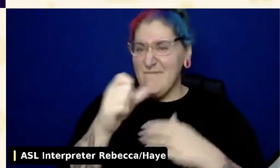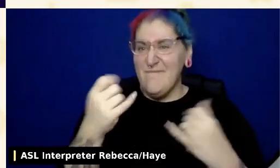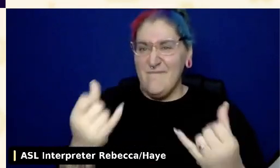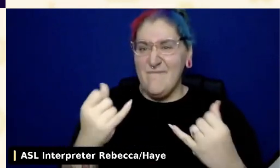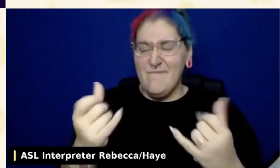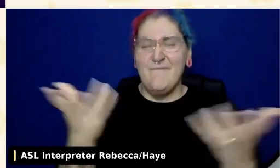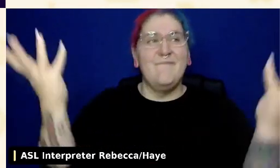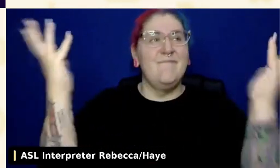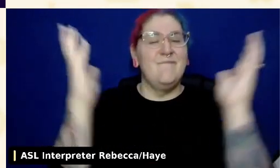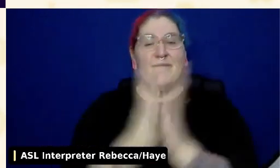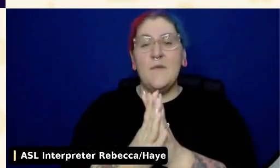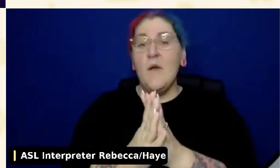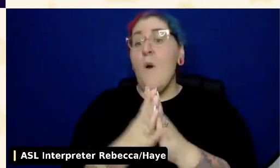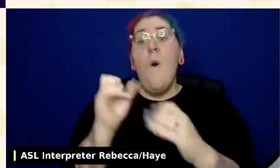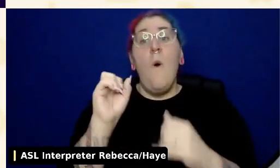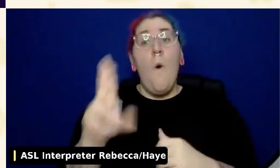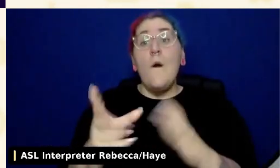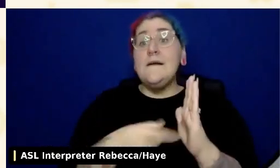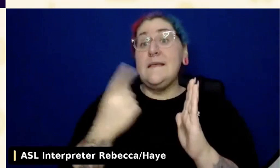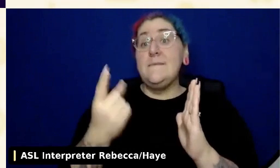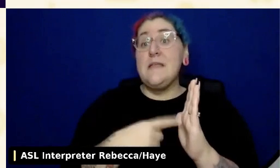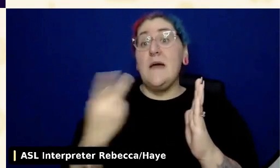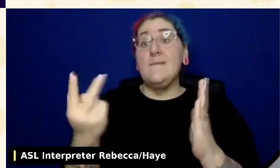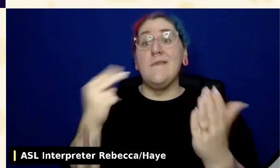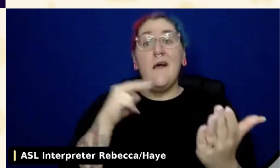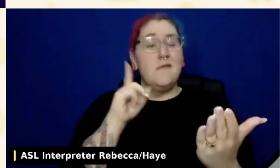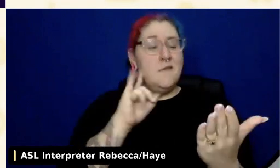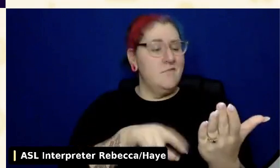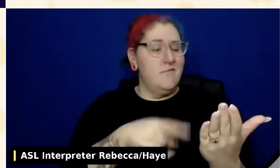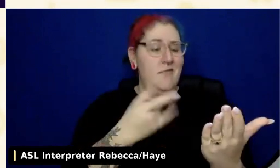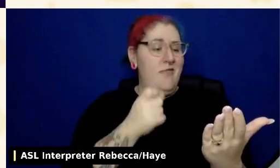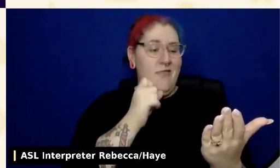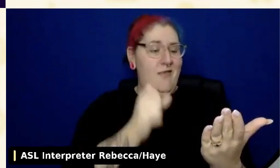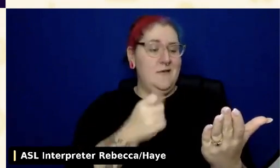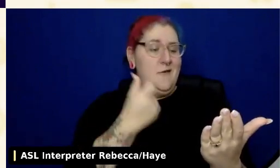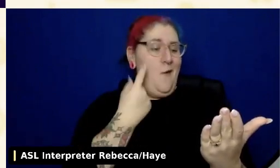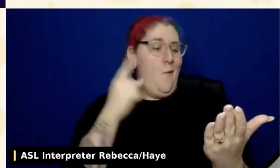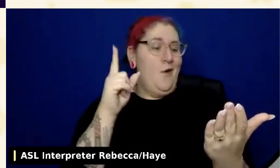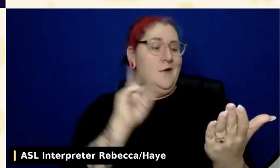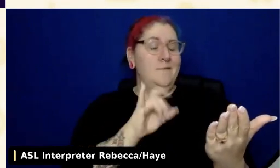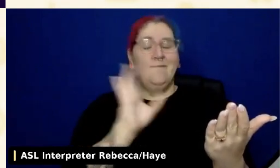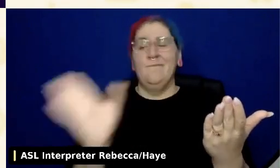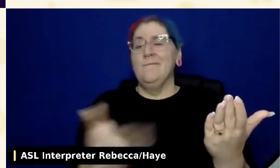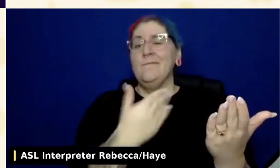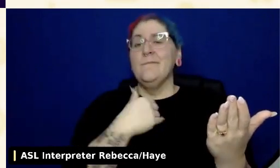and I say, oh, this doesn't work very well, and then they release a giant accessibility improvement update,